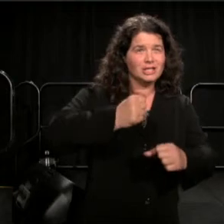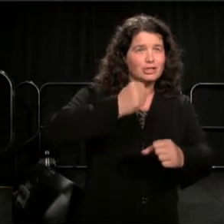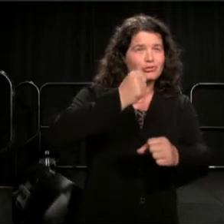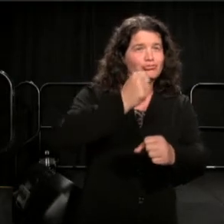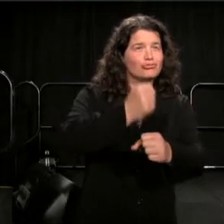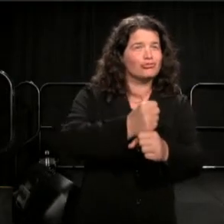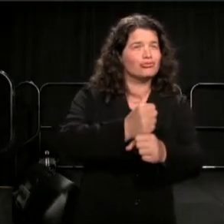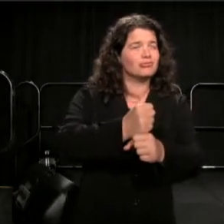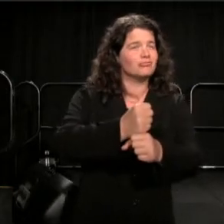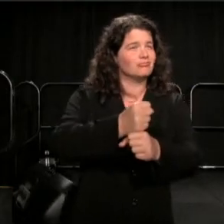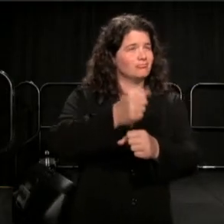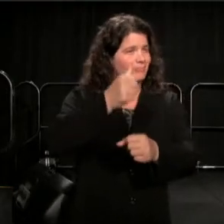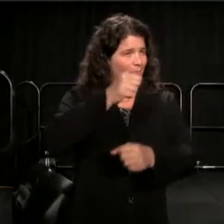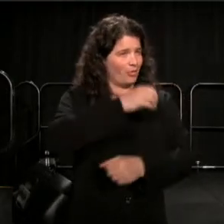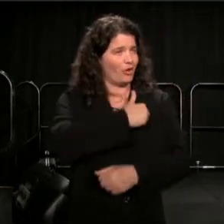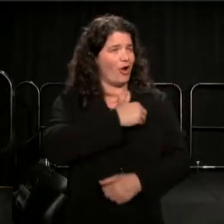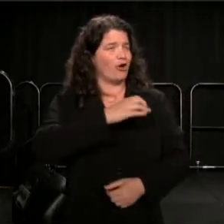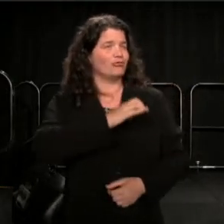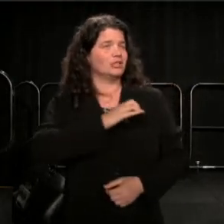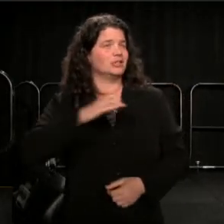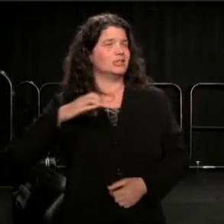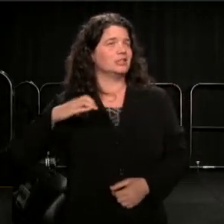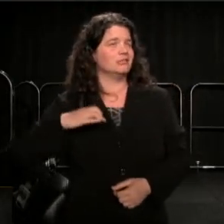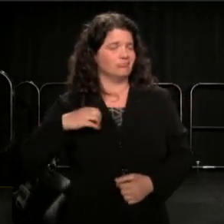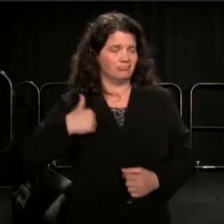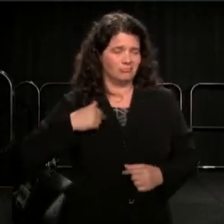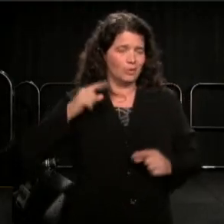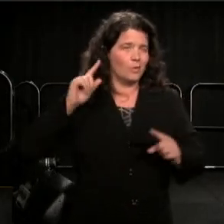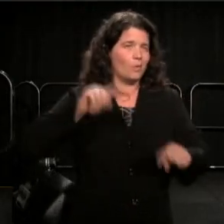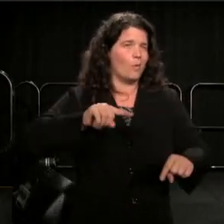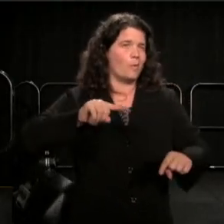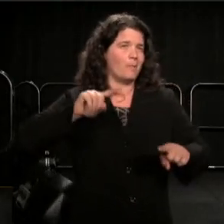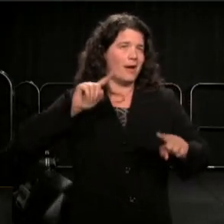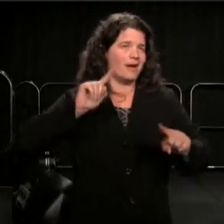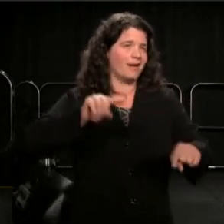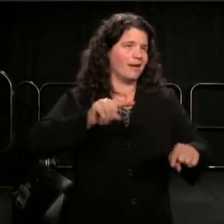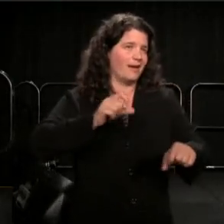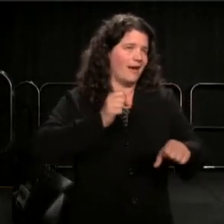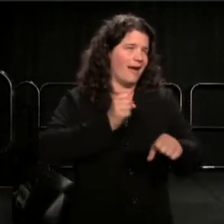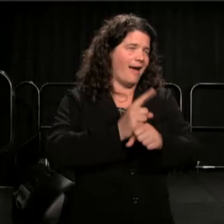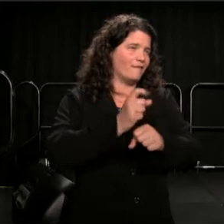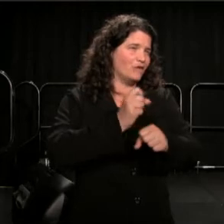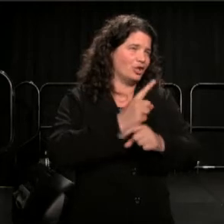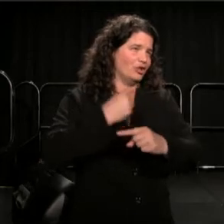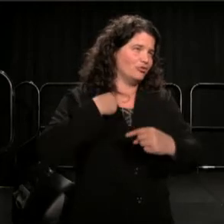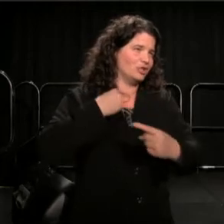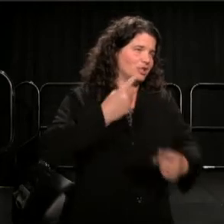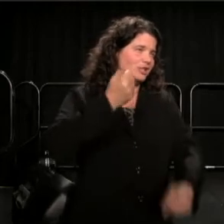I've been going back every year since 1965,